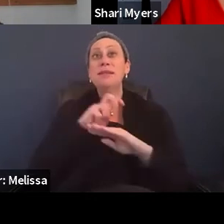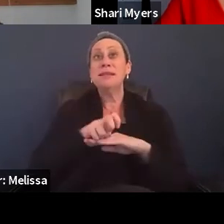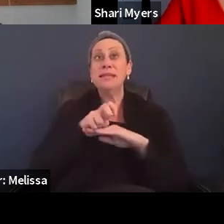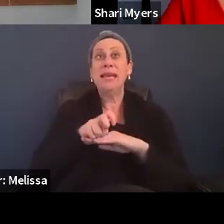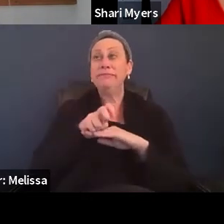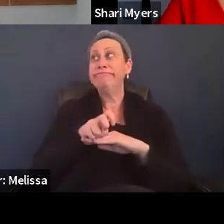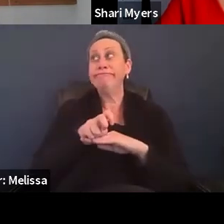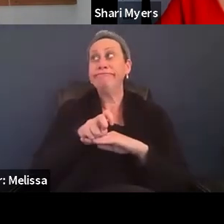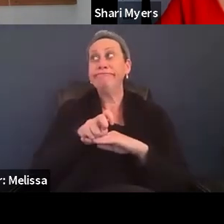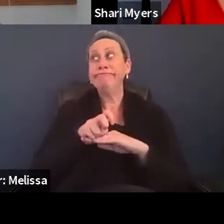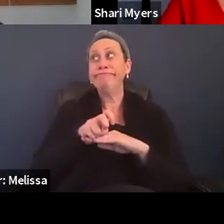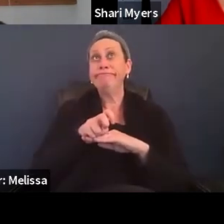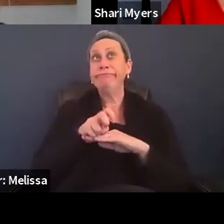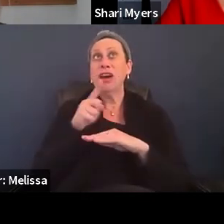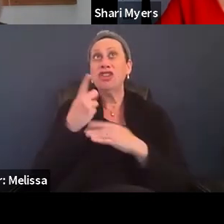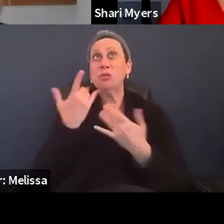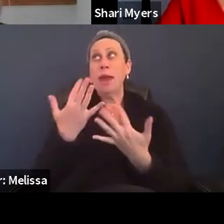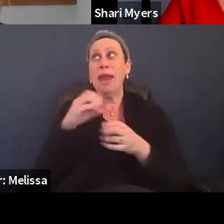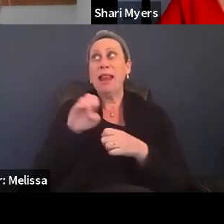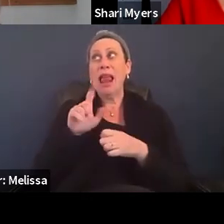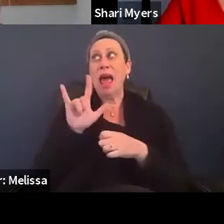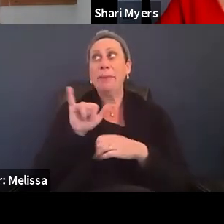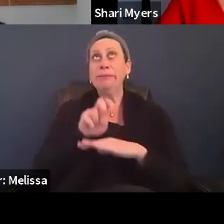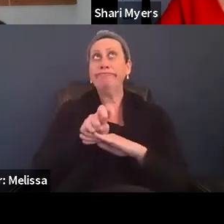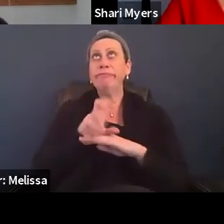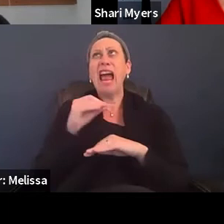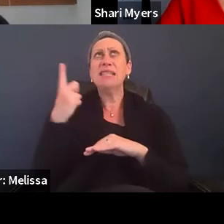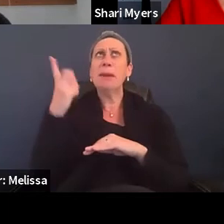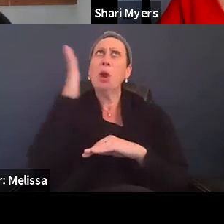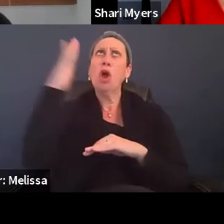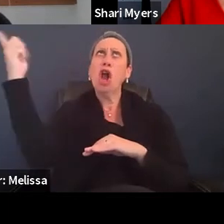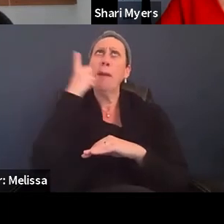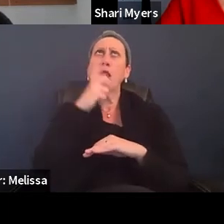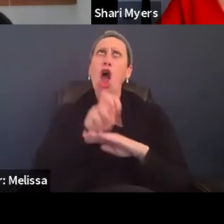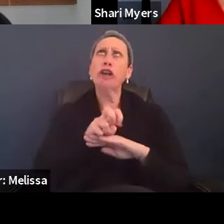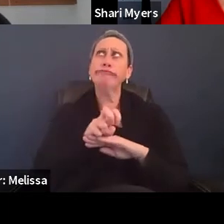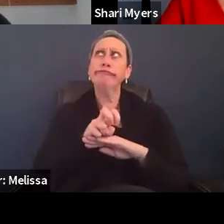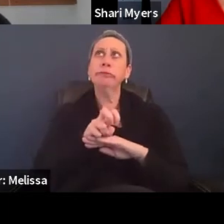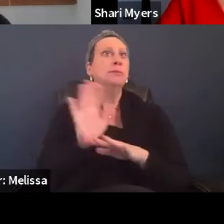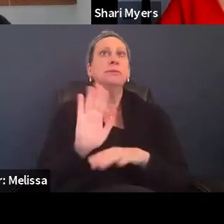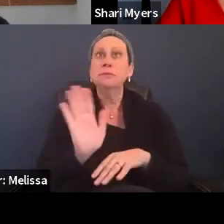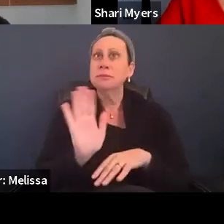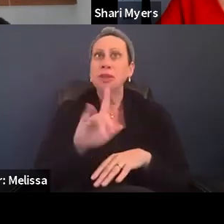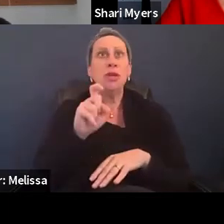or I'll just stay in the lobby and someone will come along but you really have to advocate for yourself.